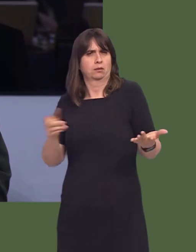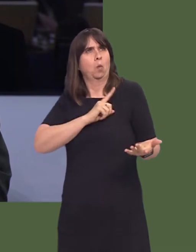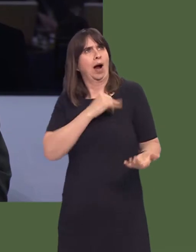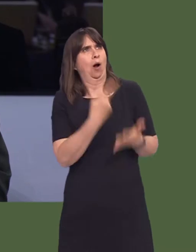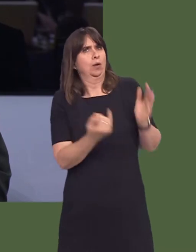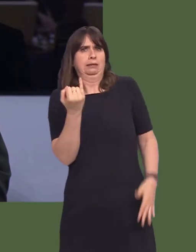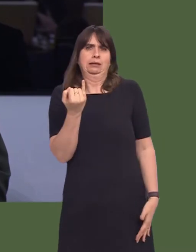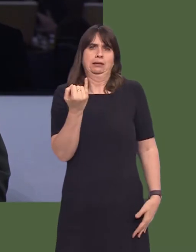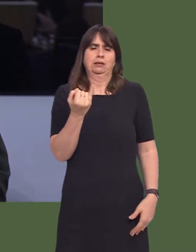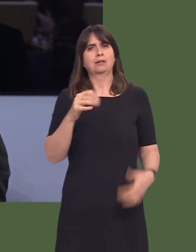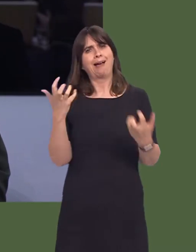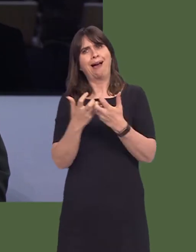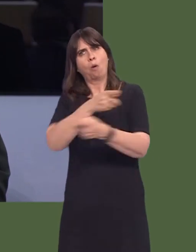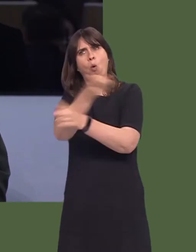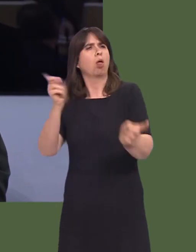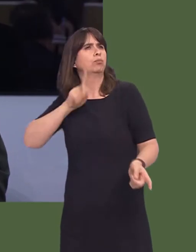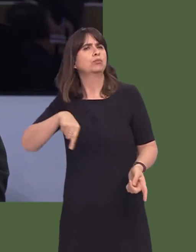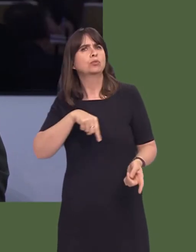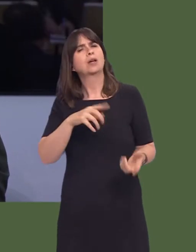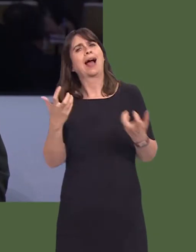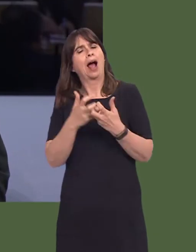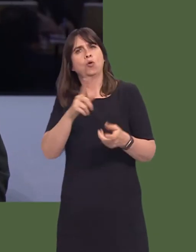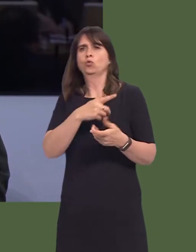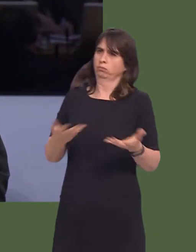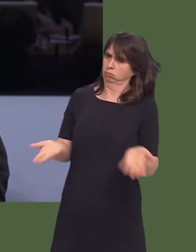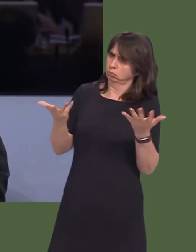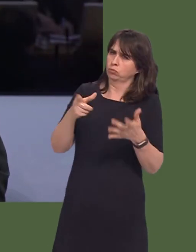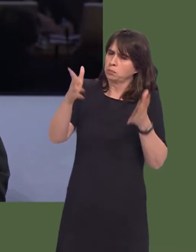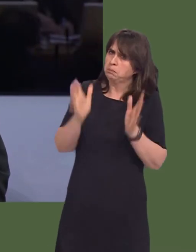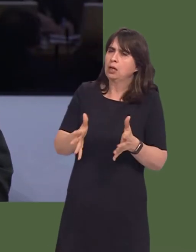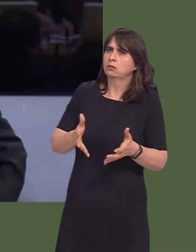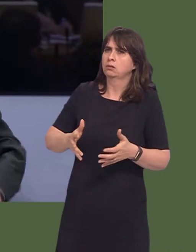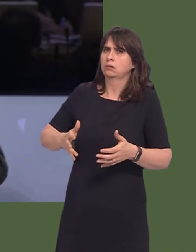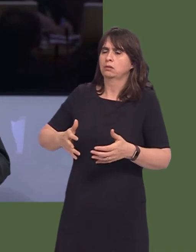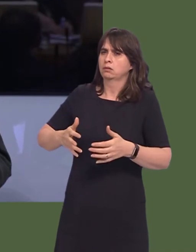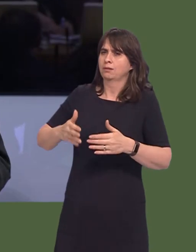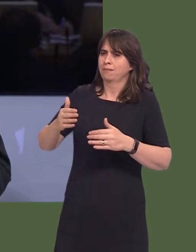meet your Government's requirement and increase the availability of deliverable housing sites